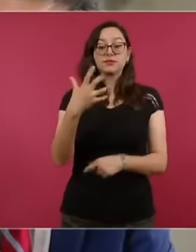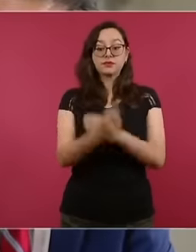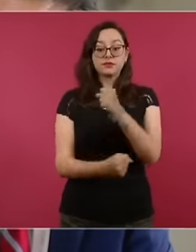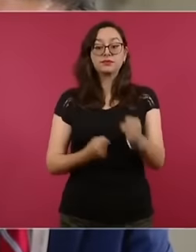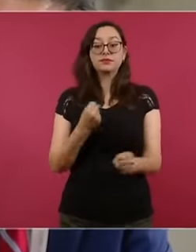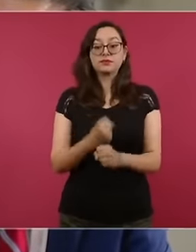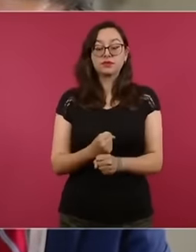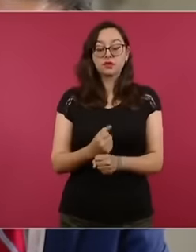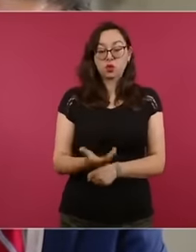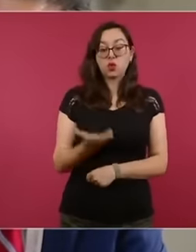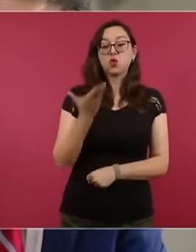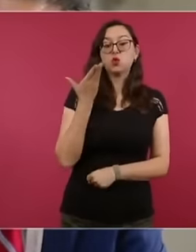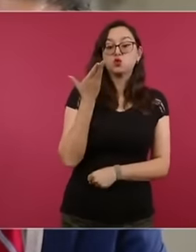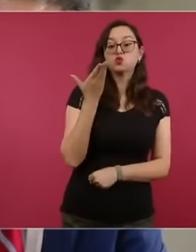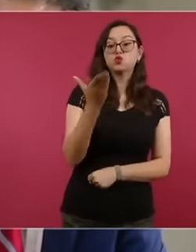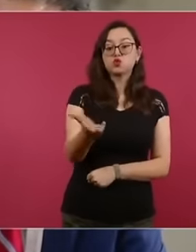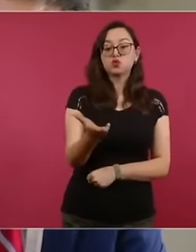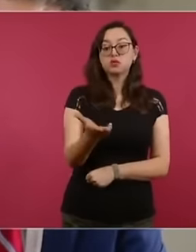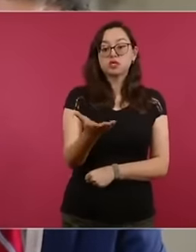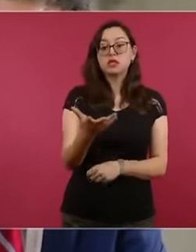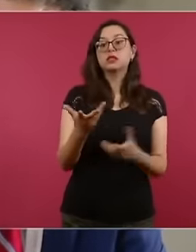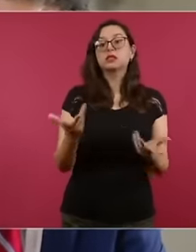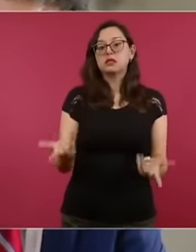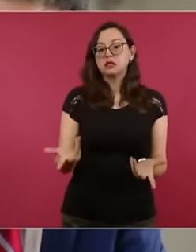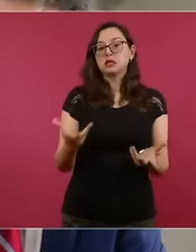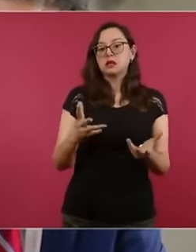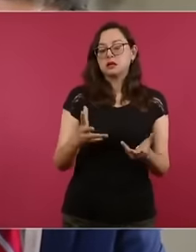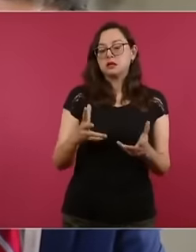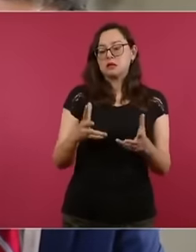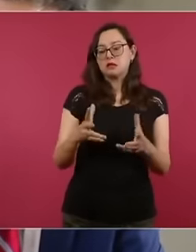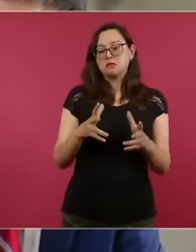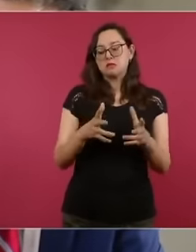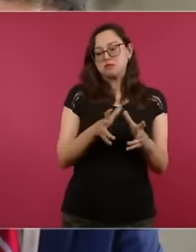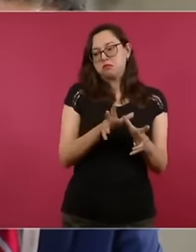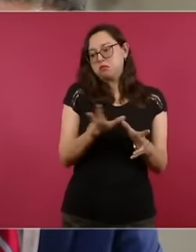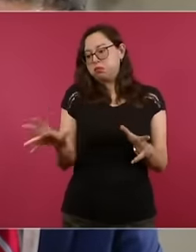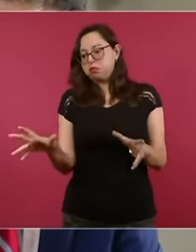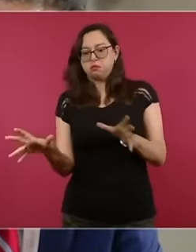party and Allies on the side of the transformation and the opposition on the side of the